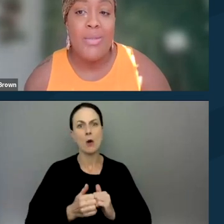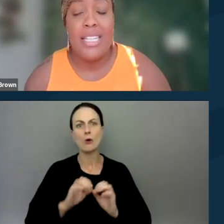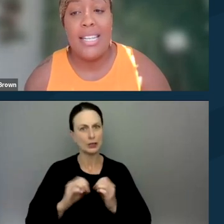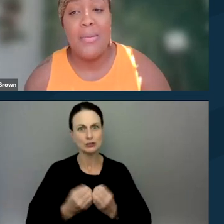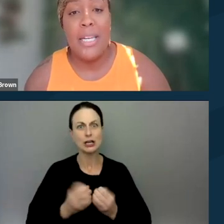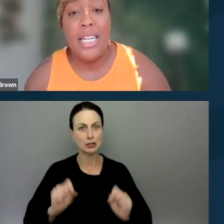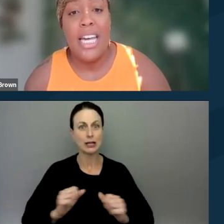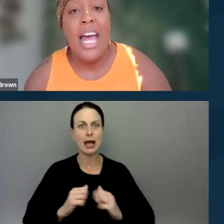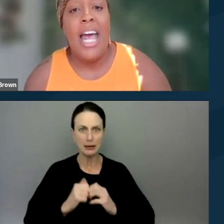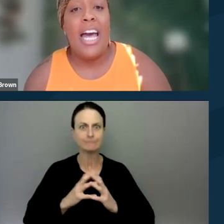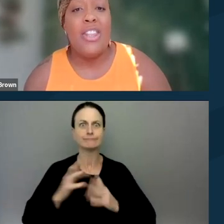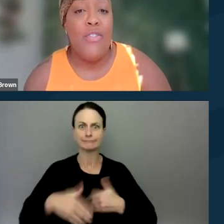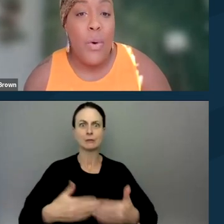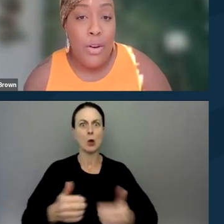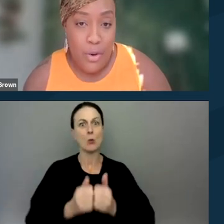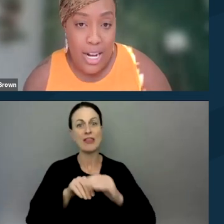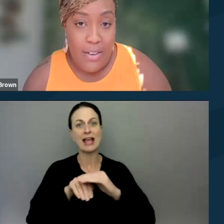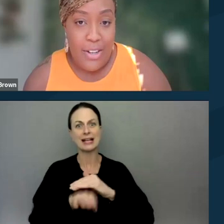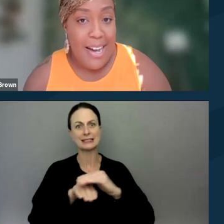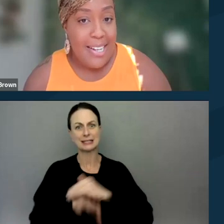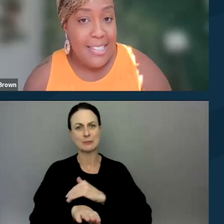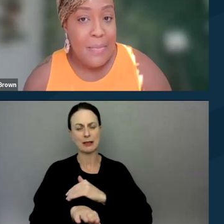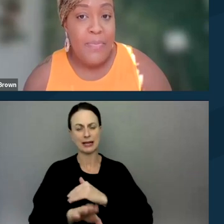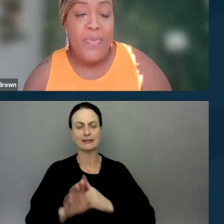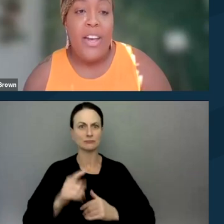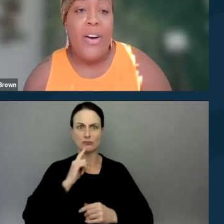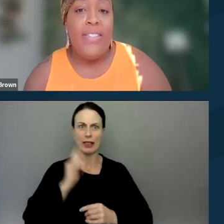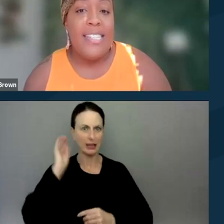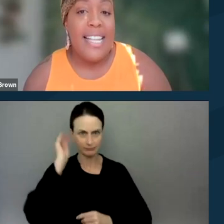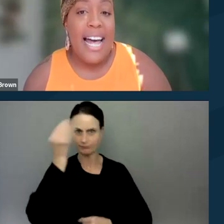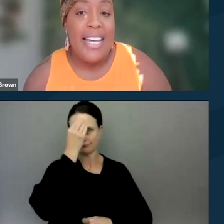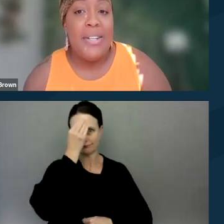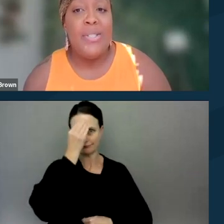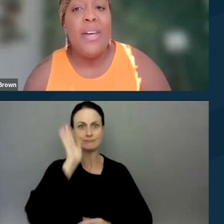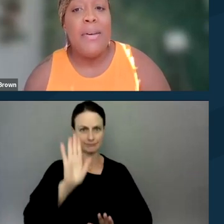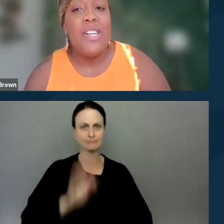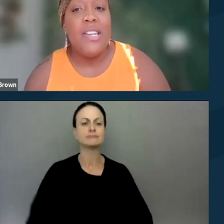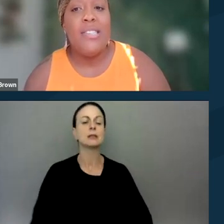with accessibility at the forefront of their minds. On this slide, there are two images.